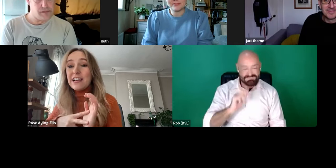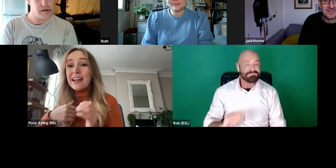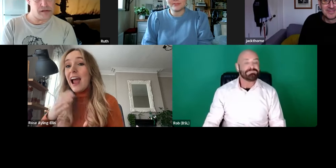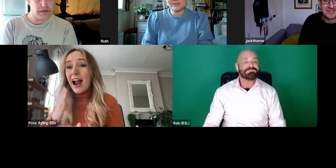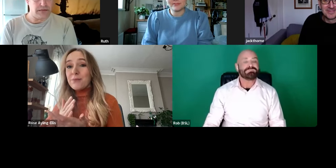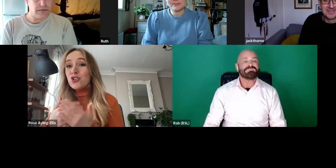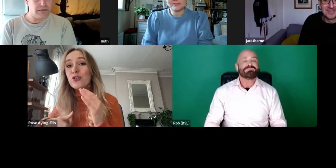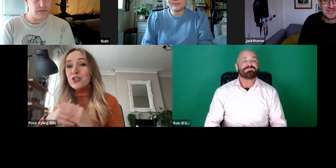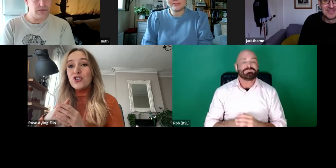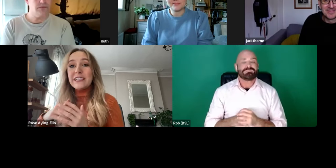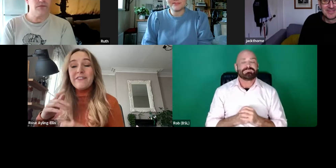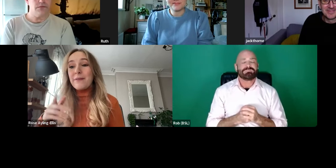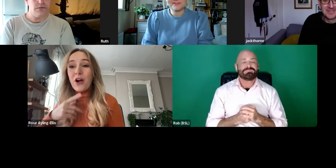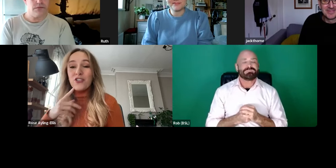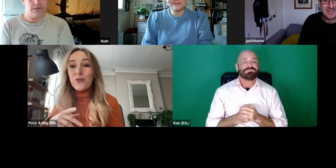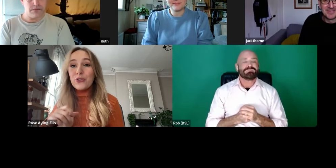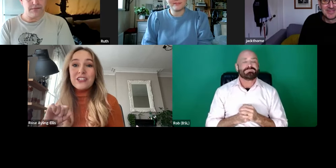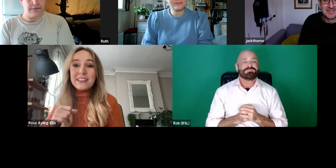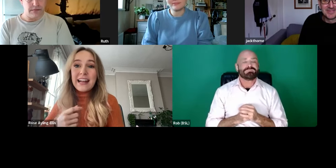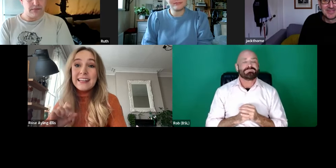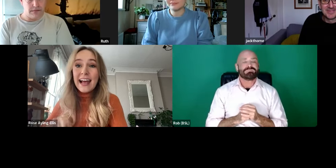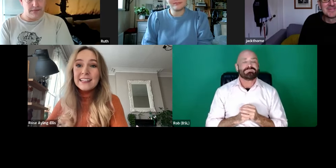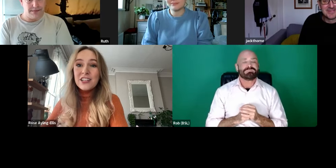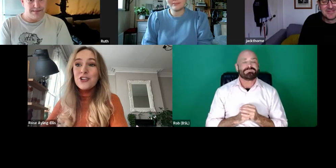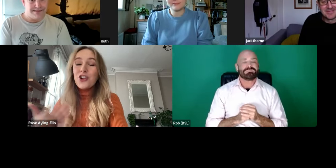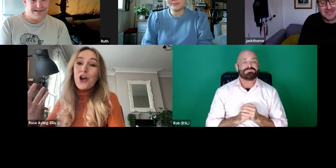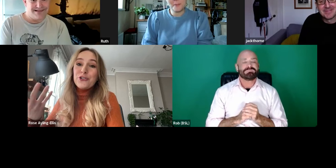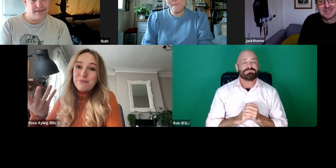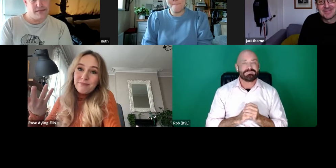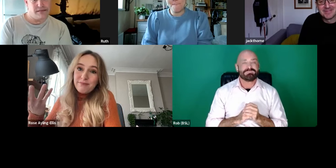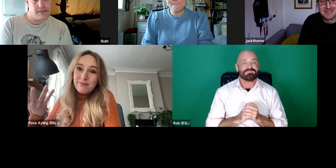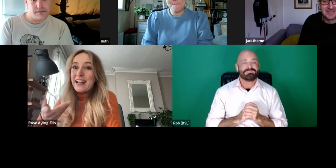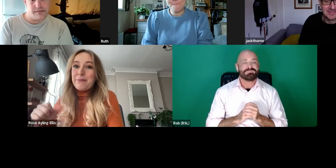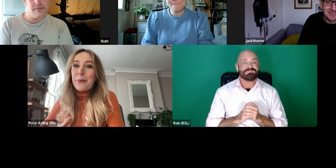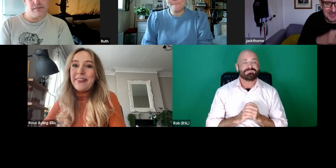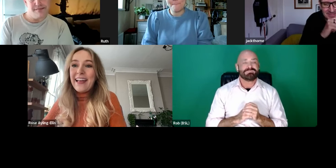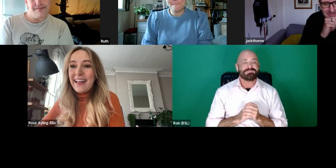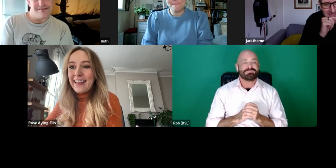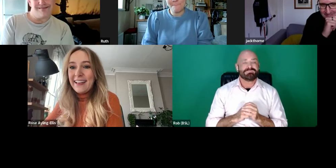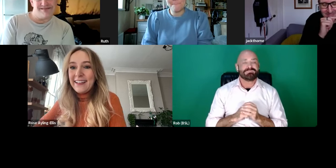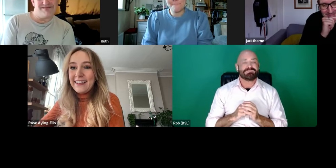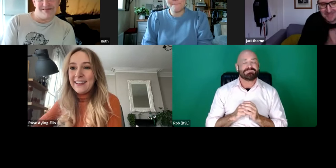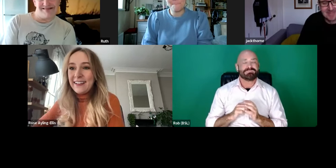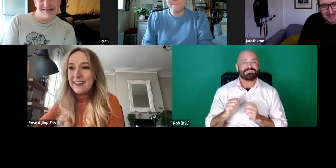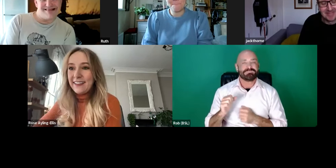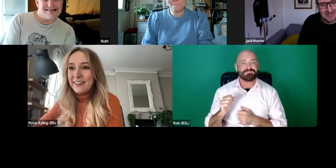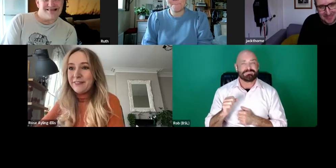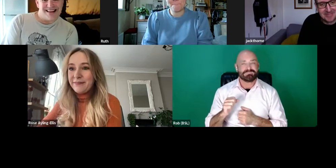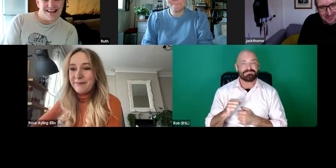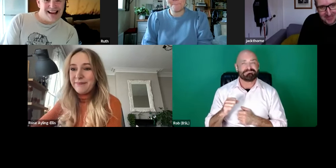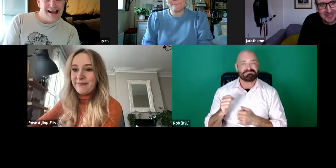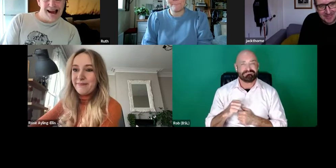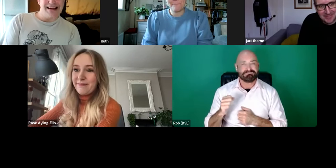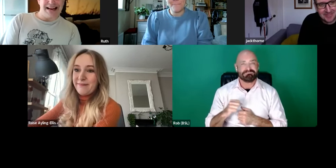and I'm sure a majority of them wouldn't say "yes". So there's a problem there.